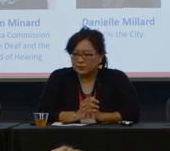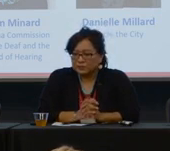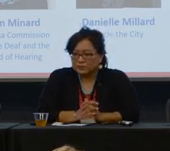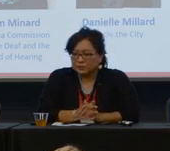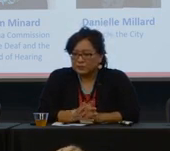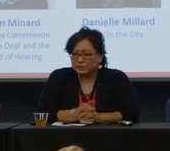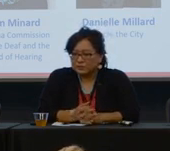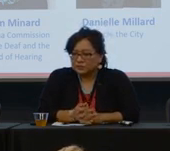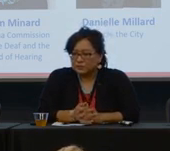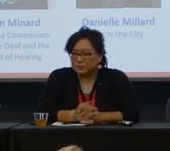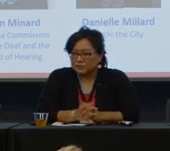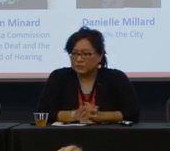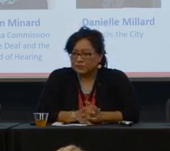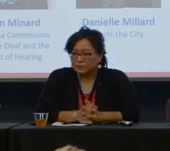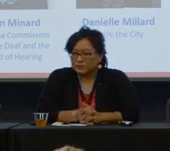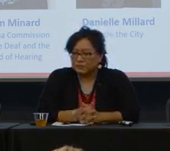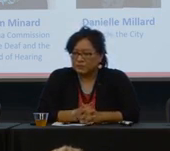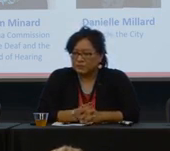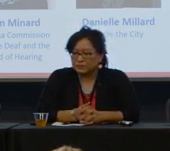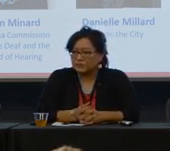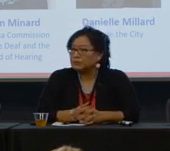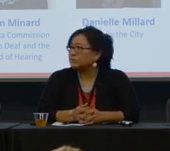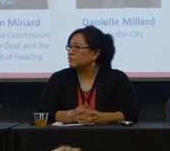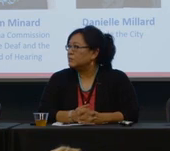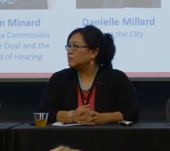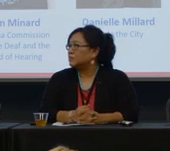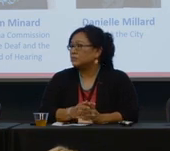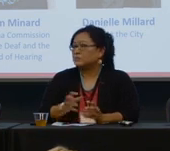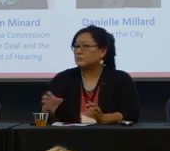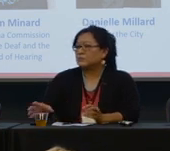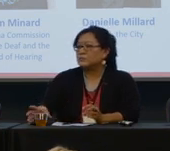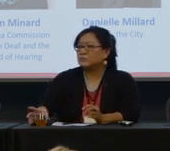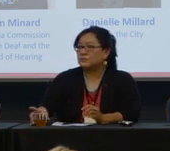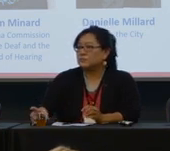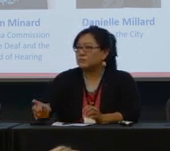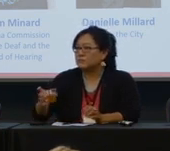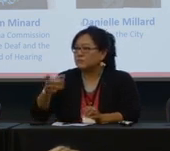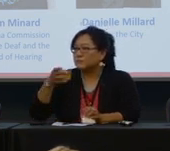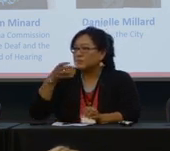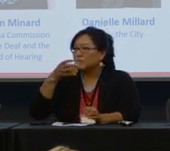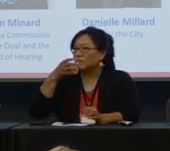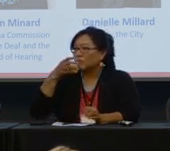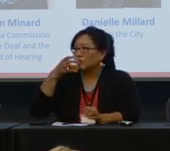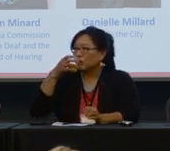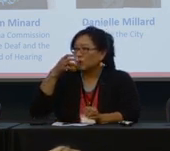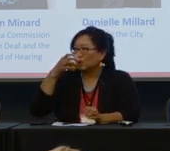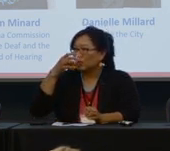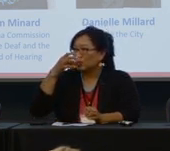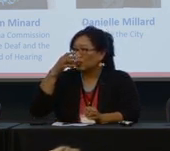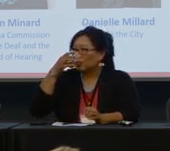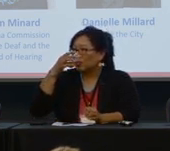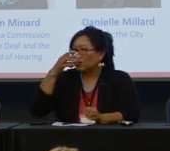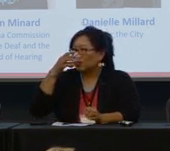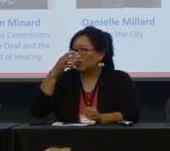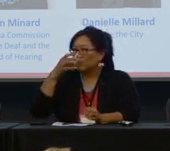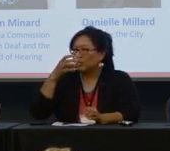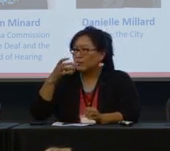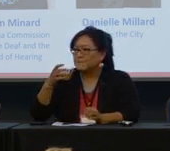and our discussion is in regards to is there a model they've seen in the community